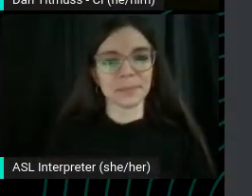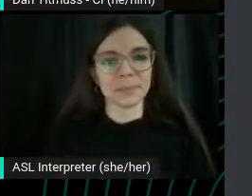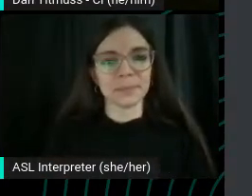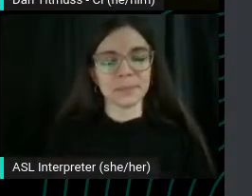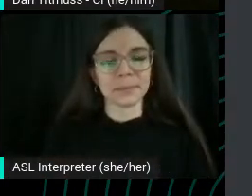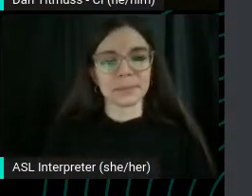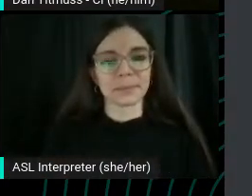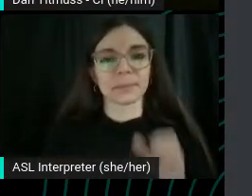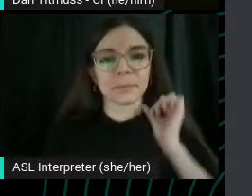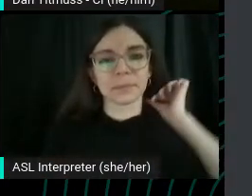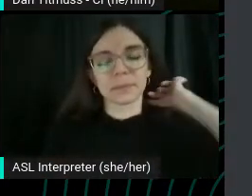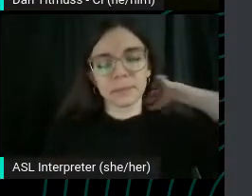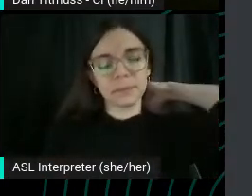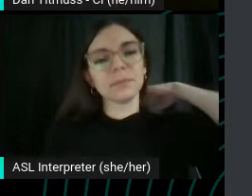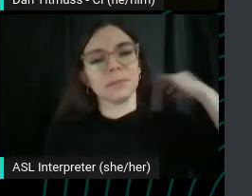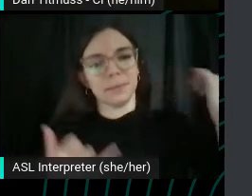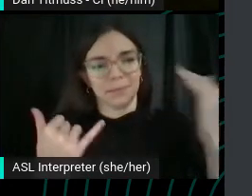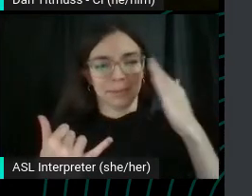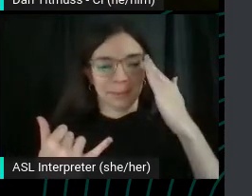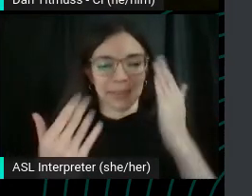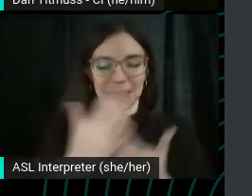So yeah, let's do what's in the takeaways hopefully that we have today.